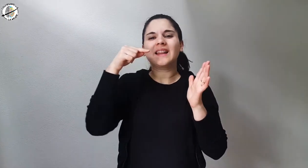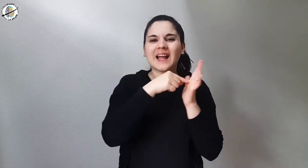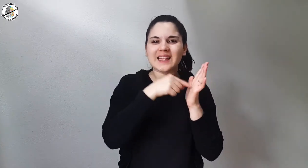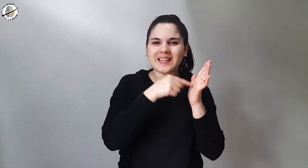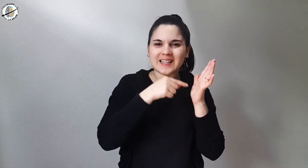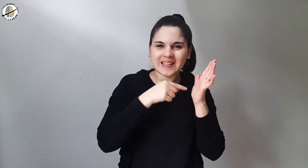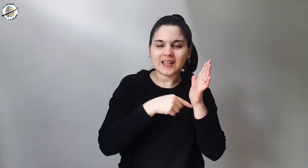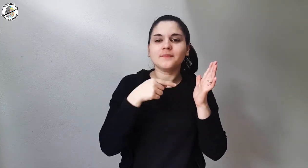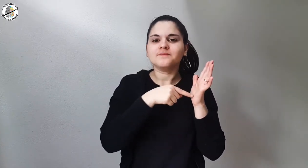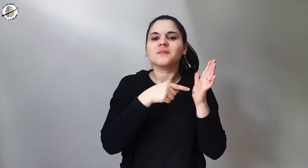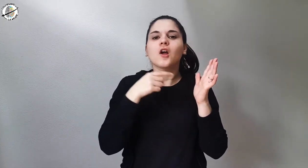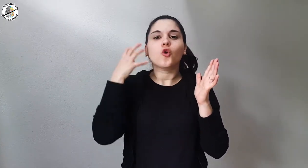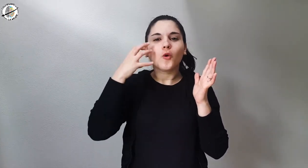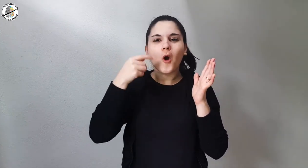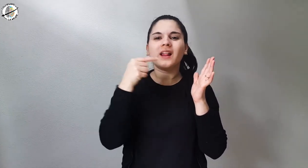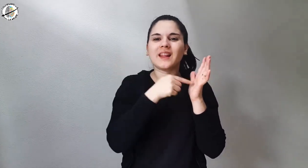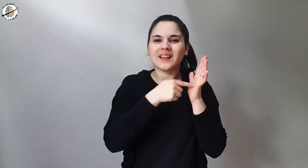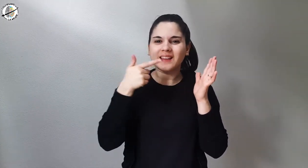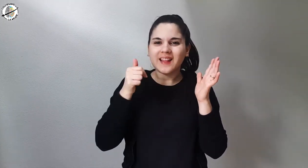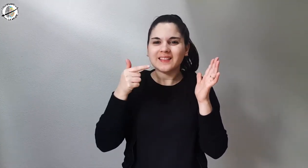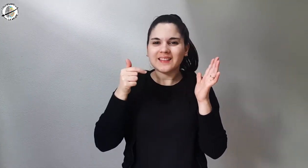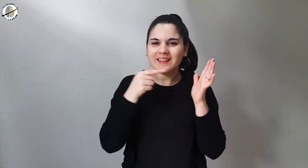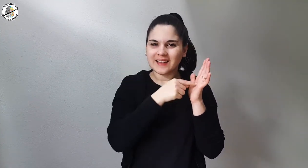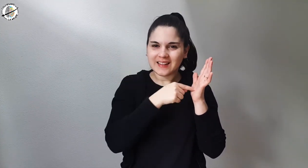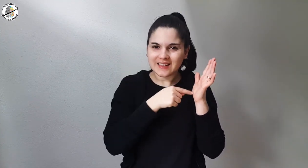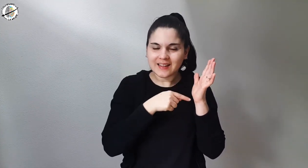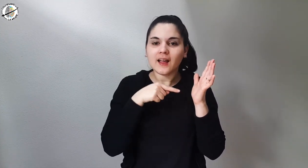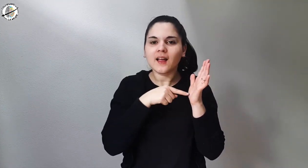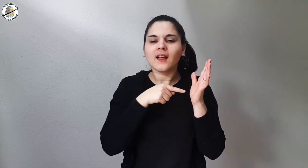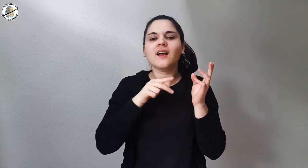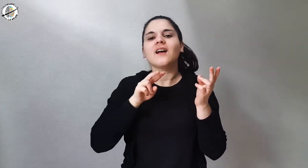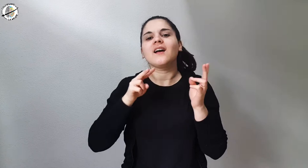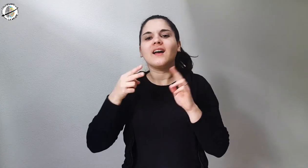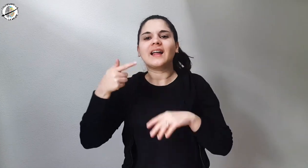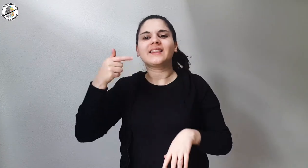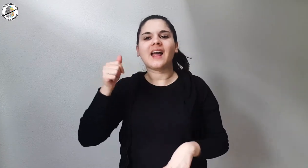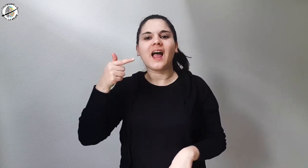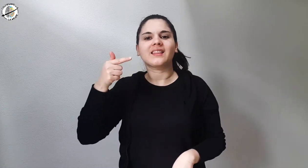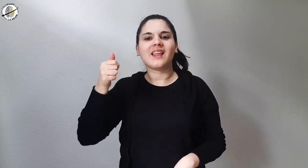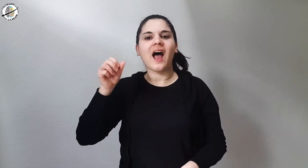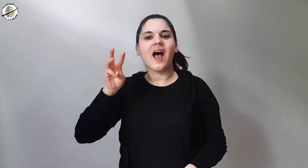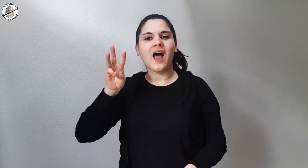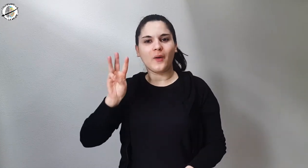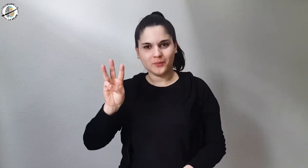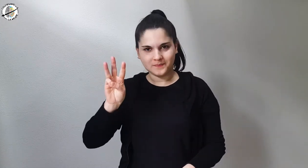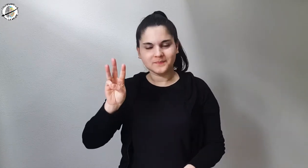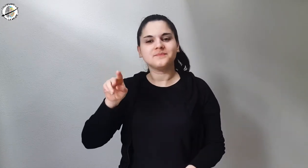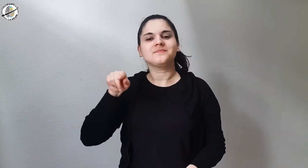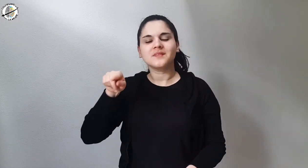that produced the noise "ta-ta-ta" on the skin, hence the word "tattaw".